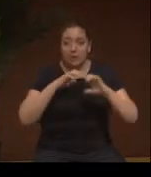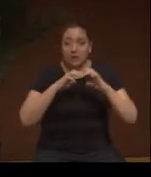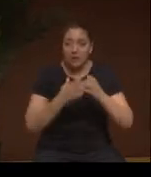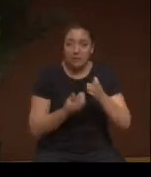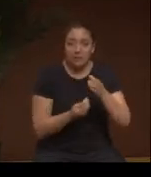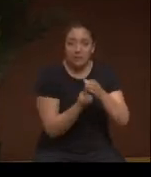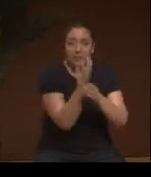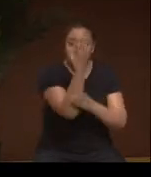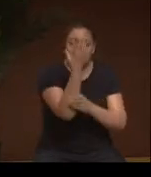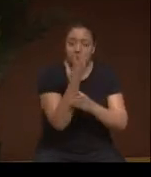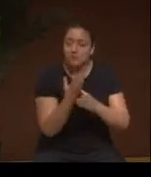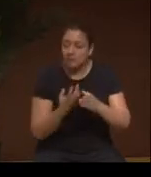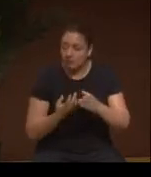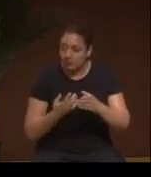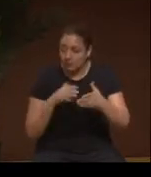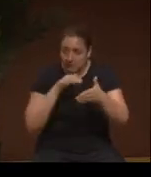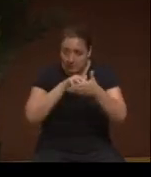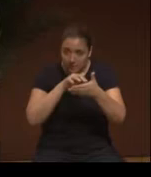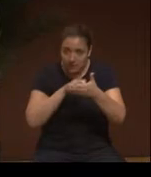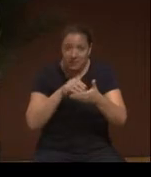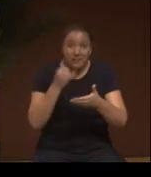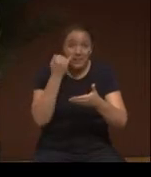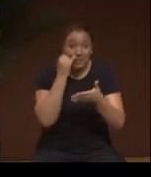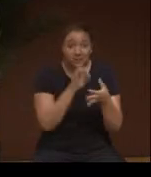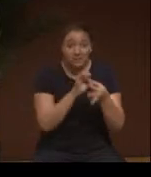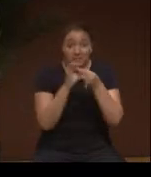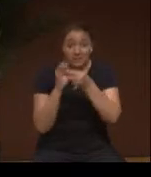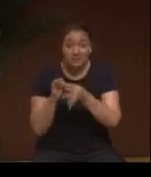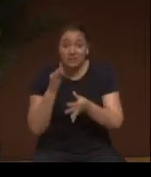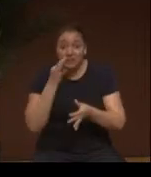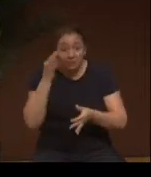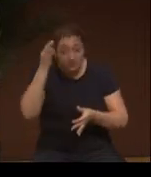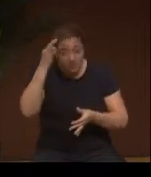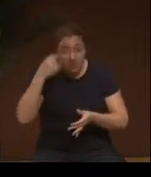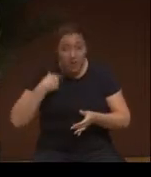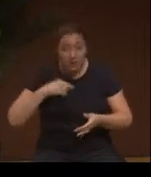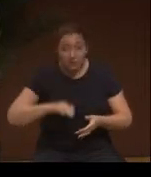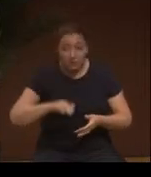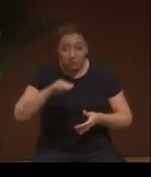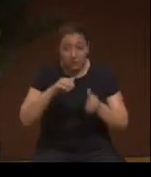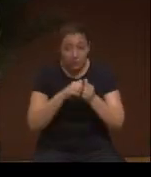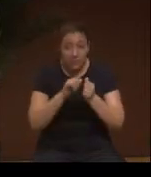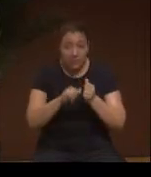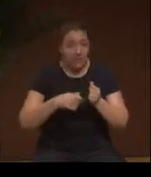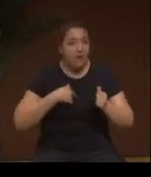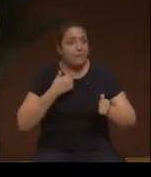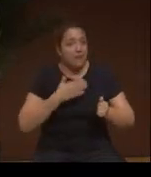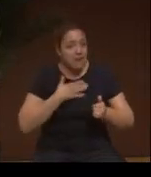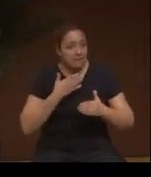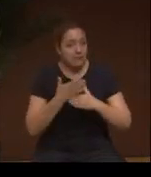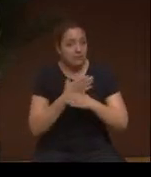I do, if it's Indigenous, I grew up with that, and I'm happy to share it.